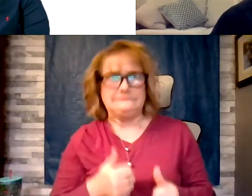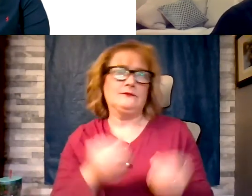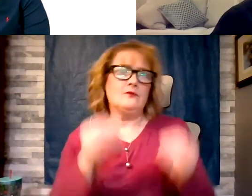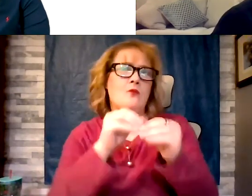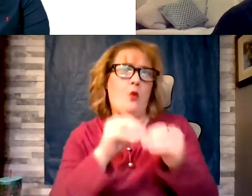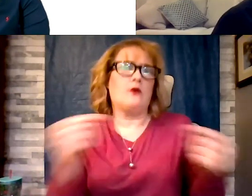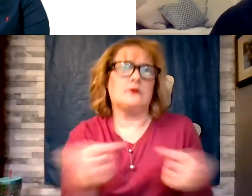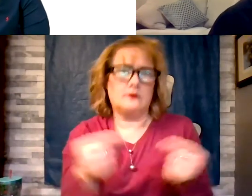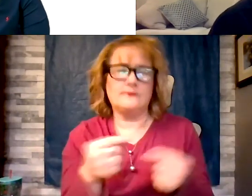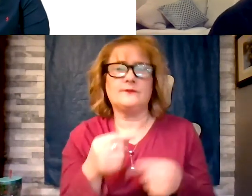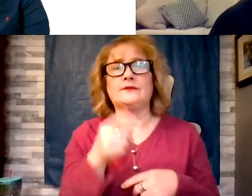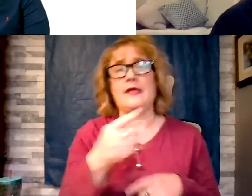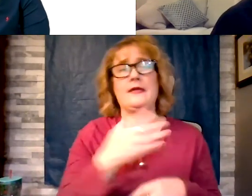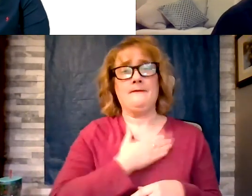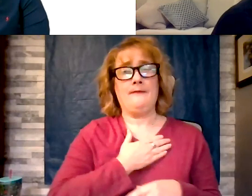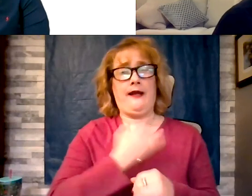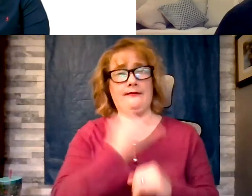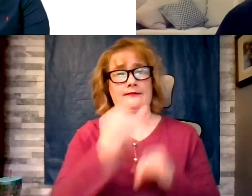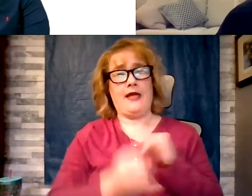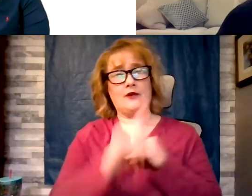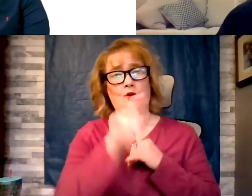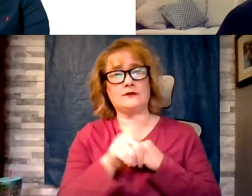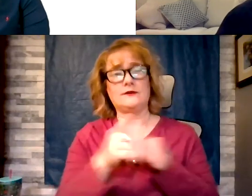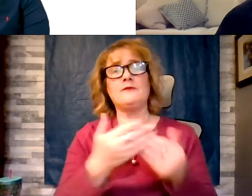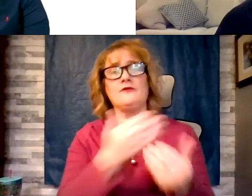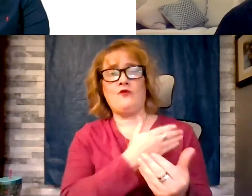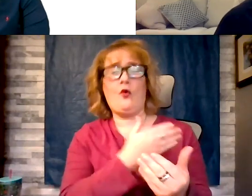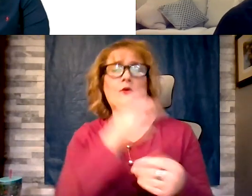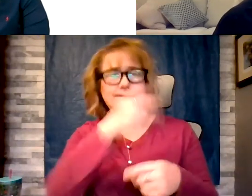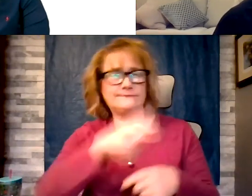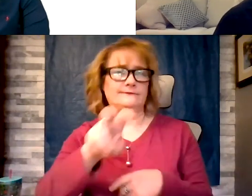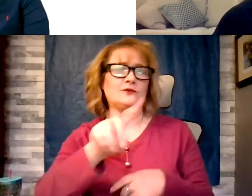before Lynae baker goes to the questions entered today. This